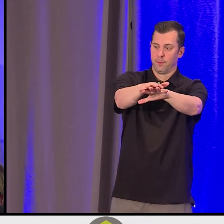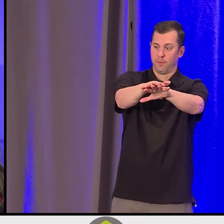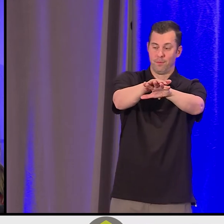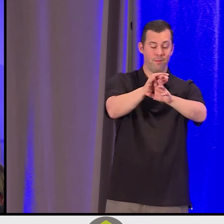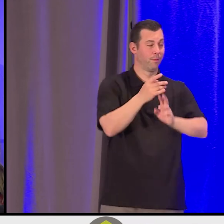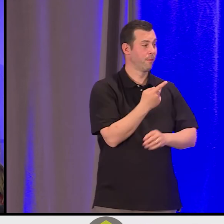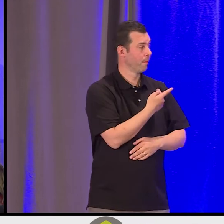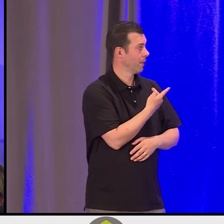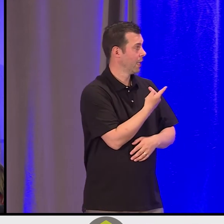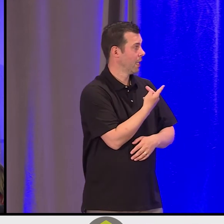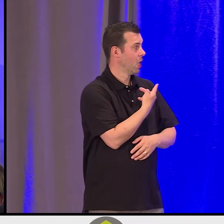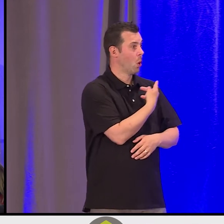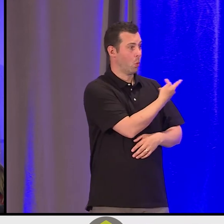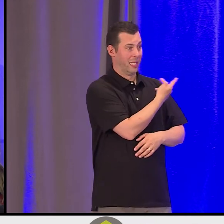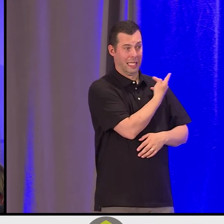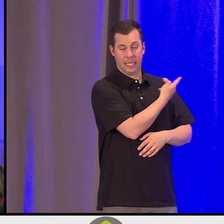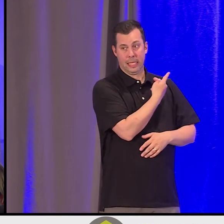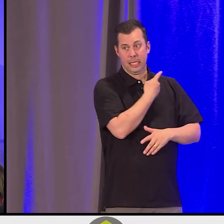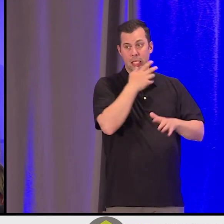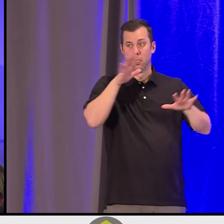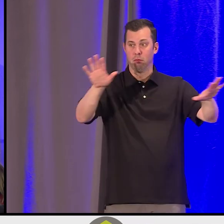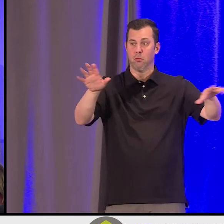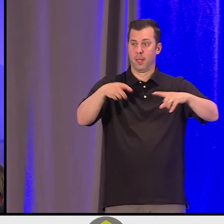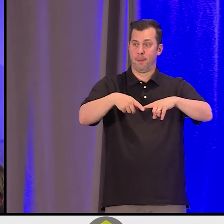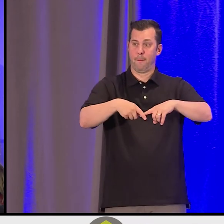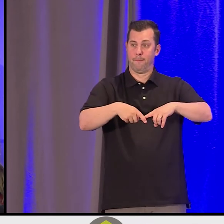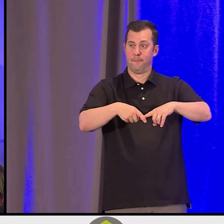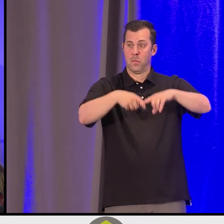We turned over, we looked at the stars, and what we recognized is,